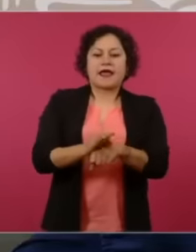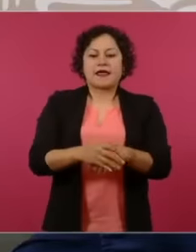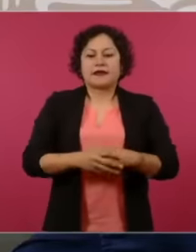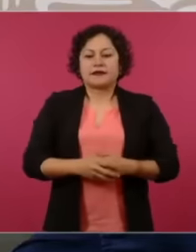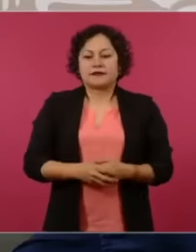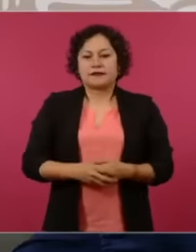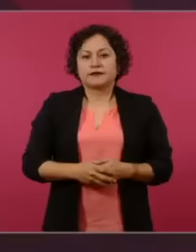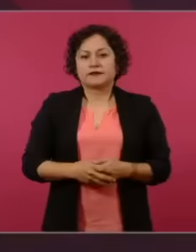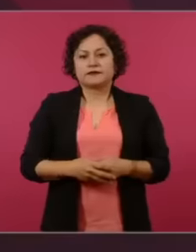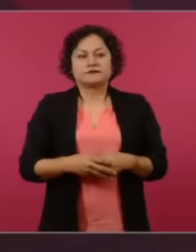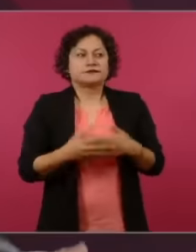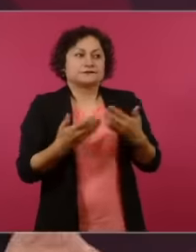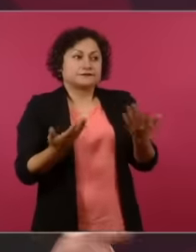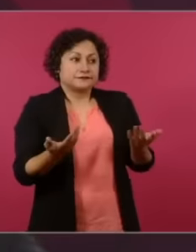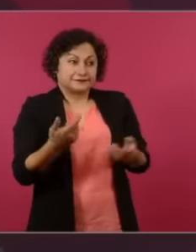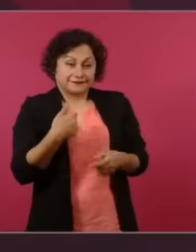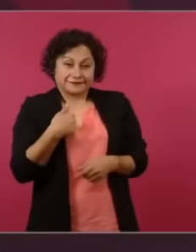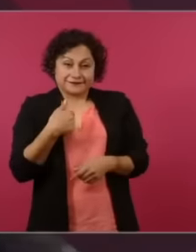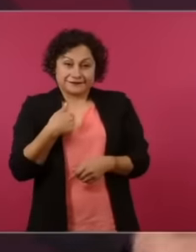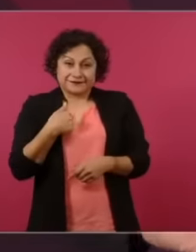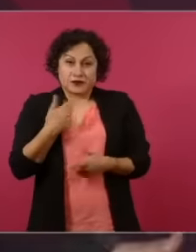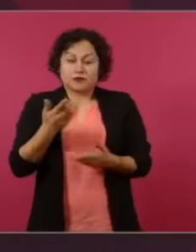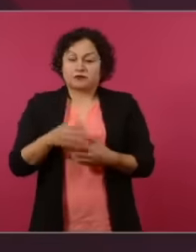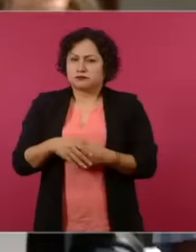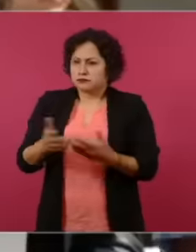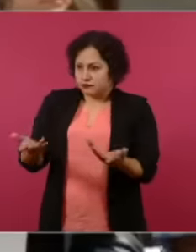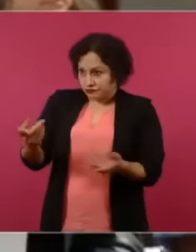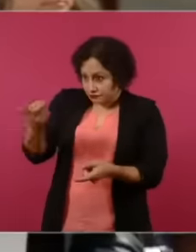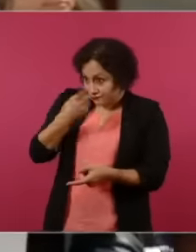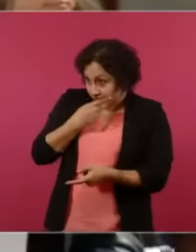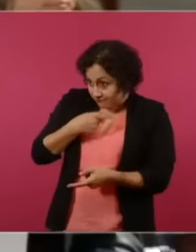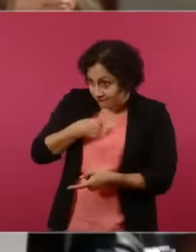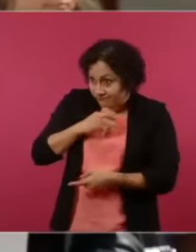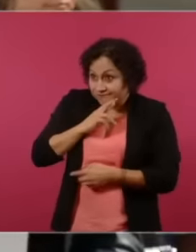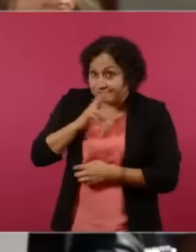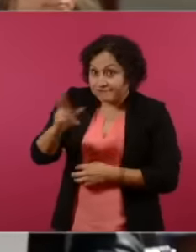nothing more than I finished he didn't want me to talk Ah well but no but let's talk about impunity